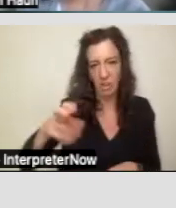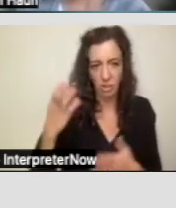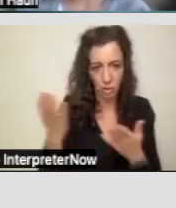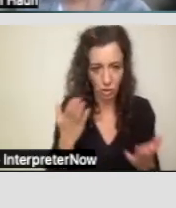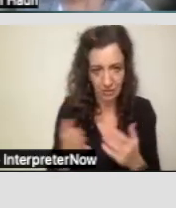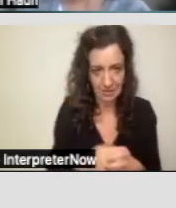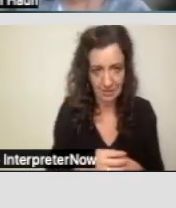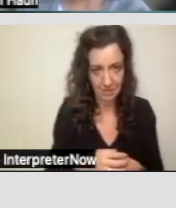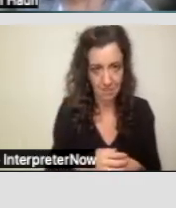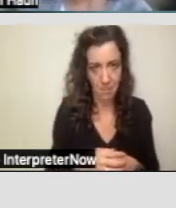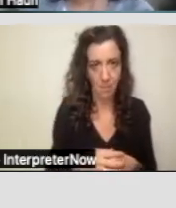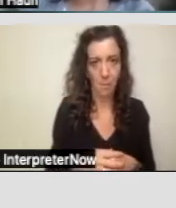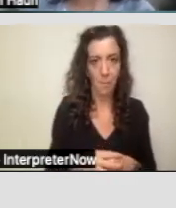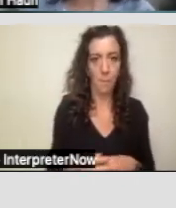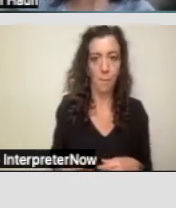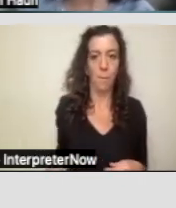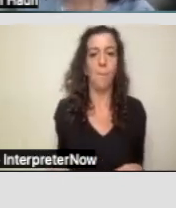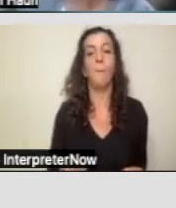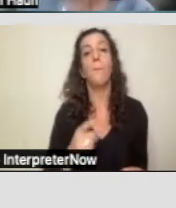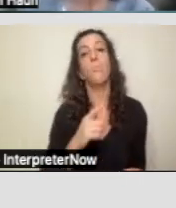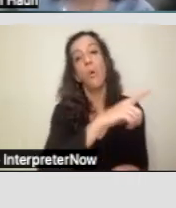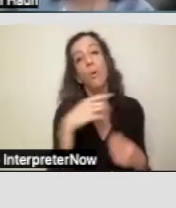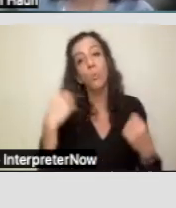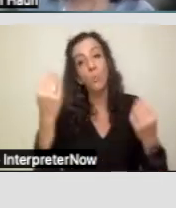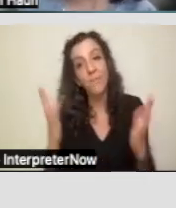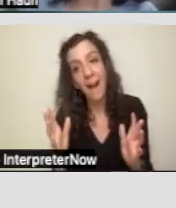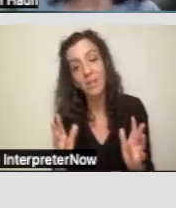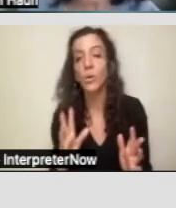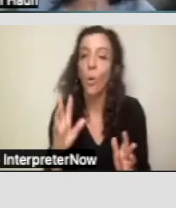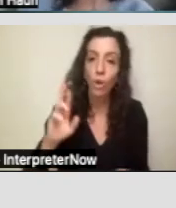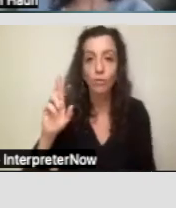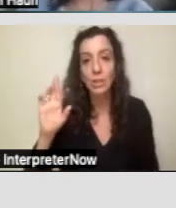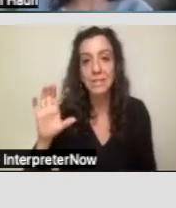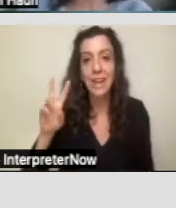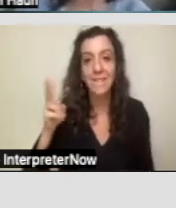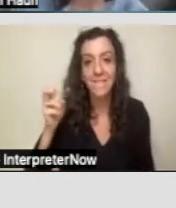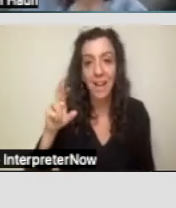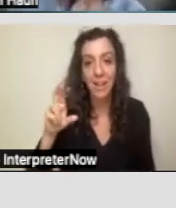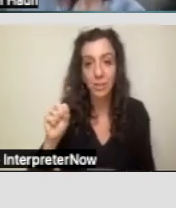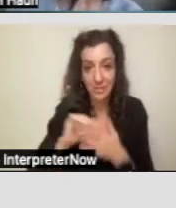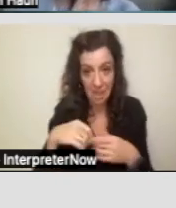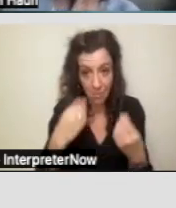So, the providers or I guess regional center vendors who provides this service can provide